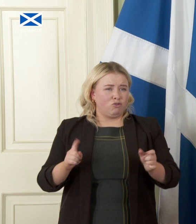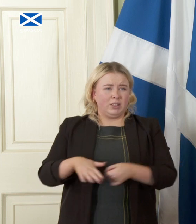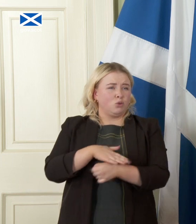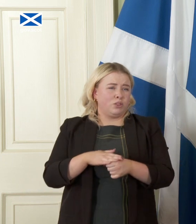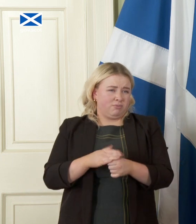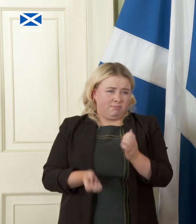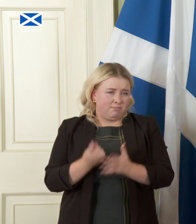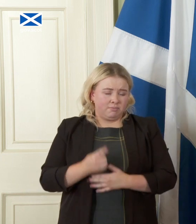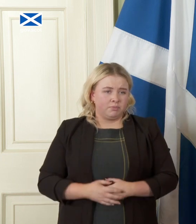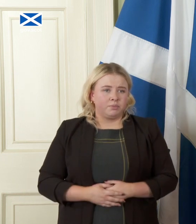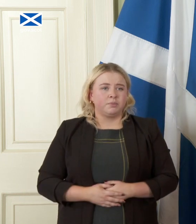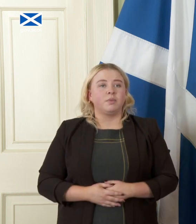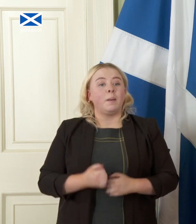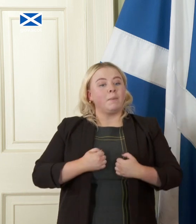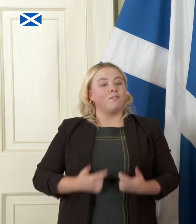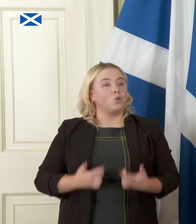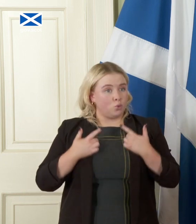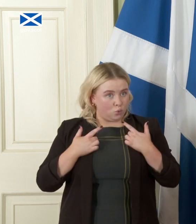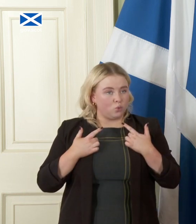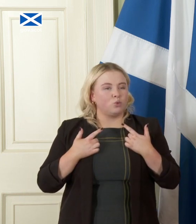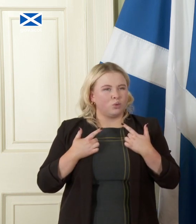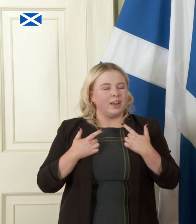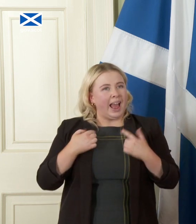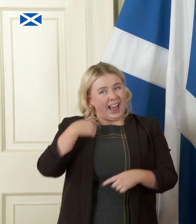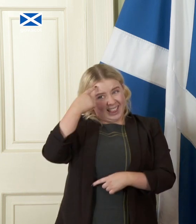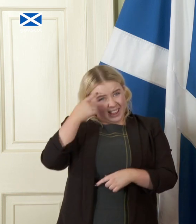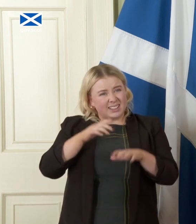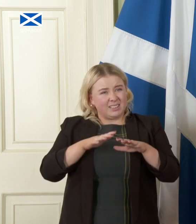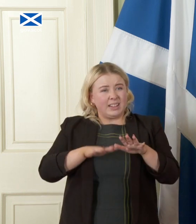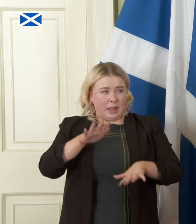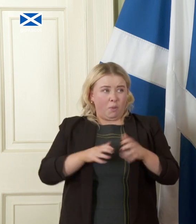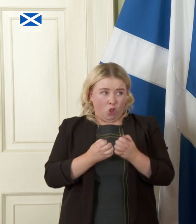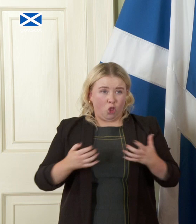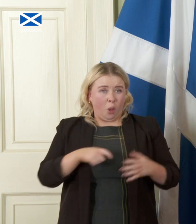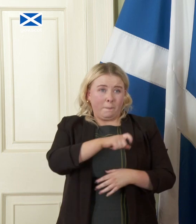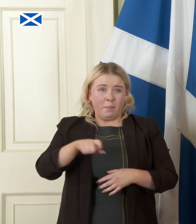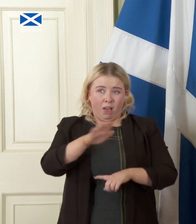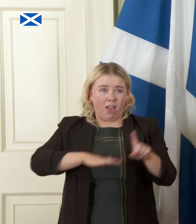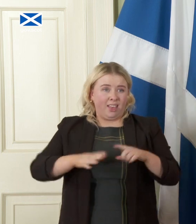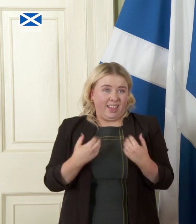in my view and I think this is a view probably held by an increasing number of people given not